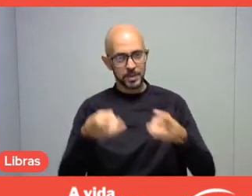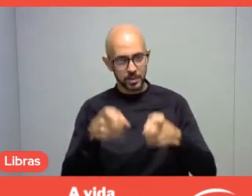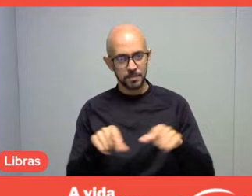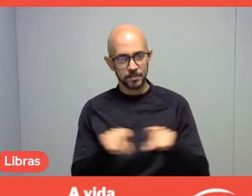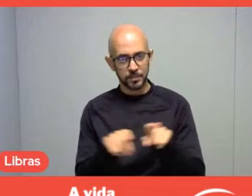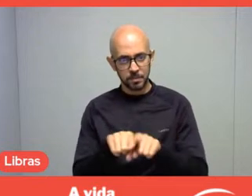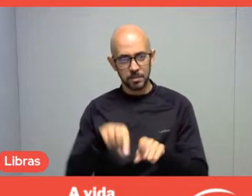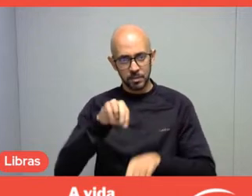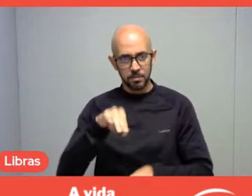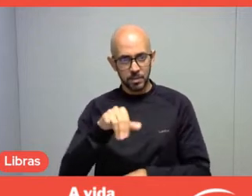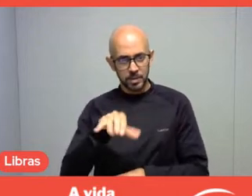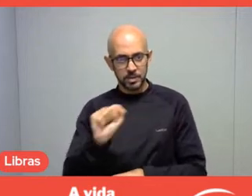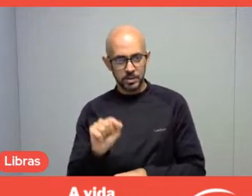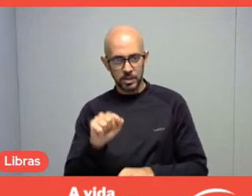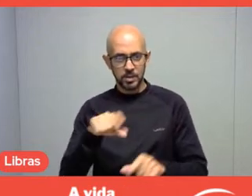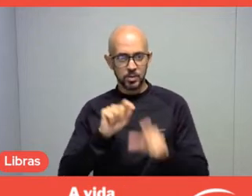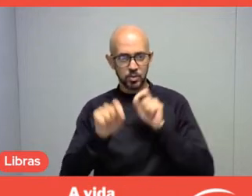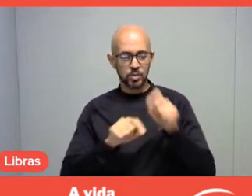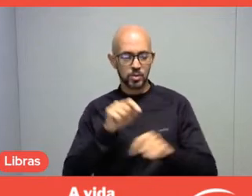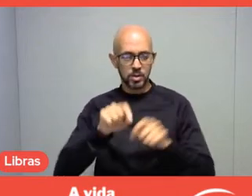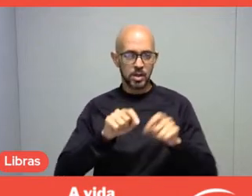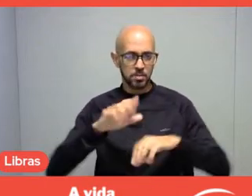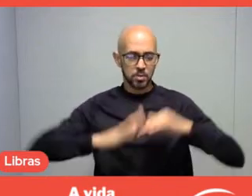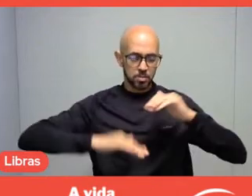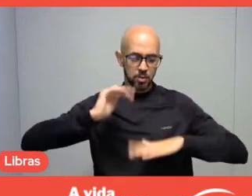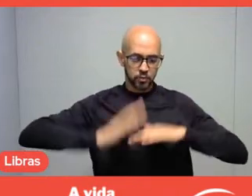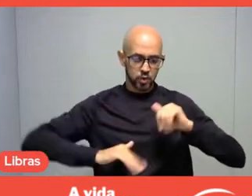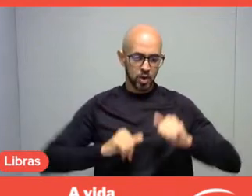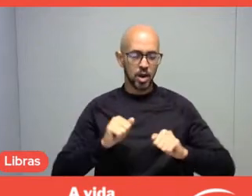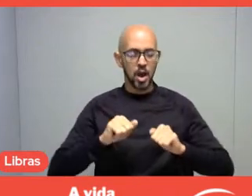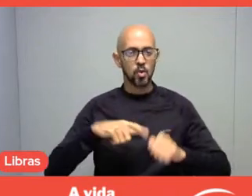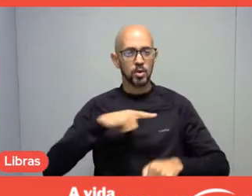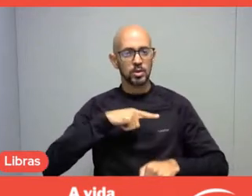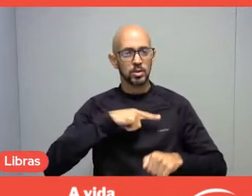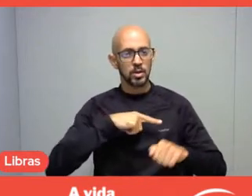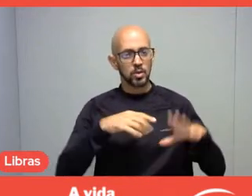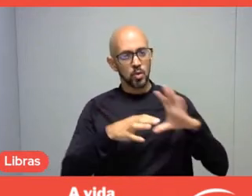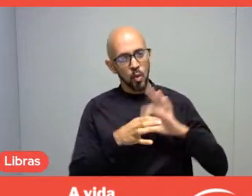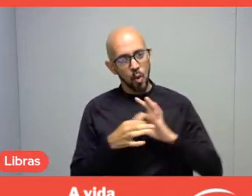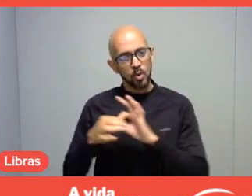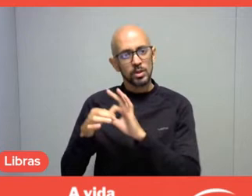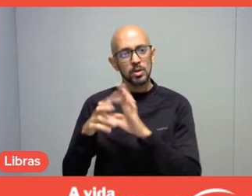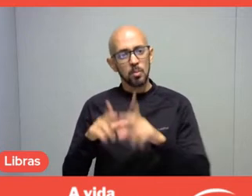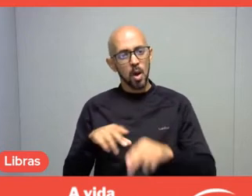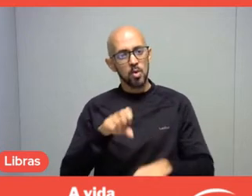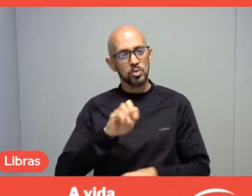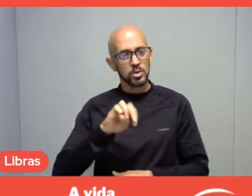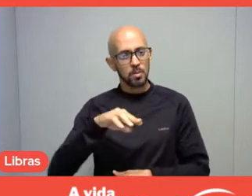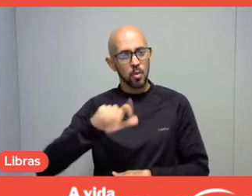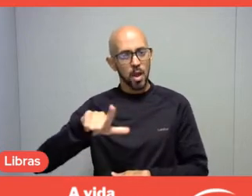being practiced by a professional in a context, the one which Samuel cited using a very, very rich